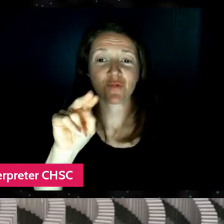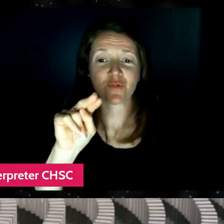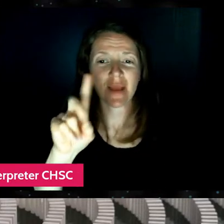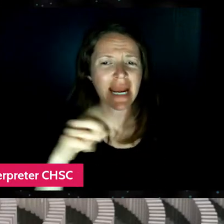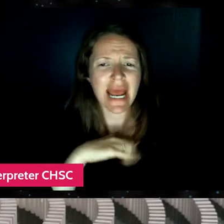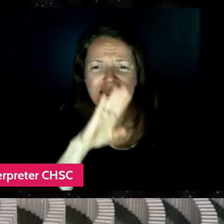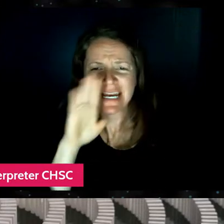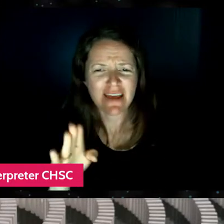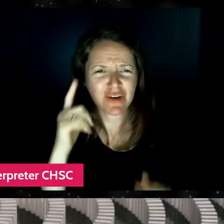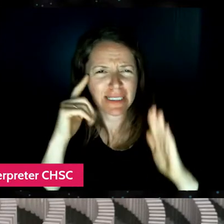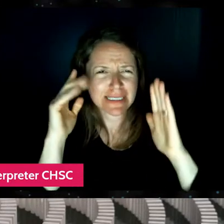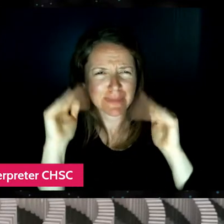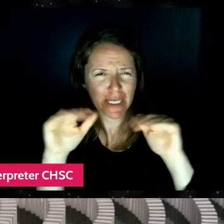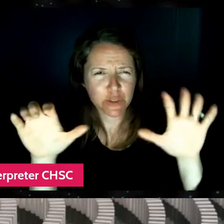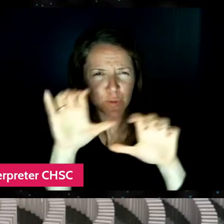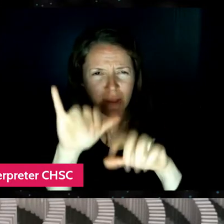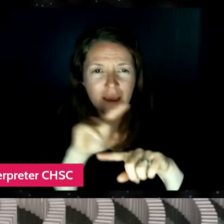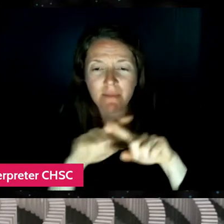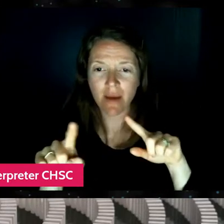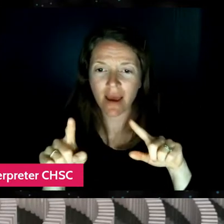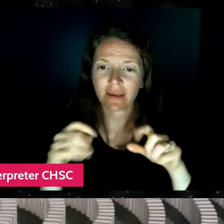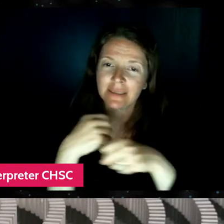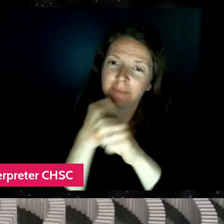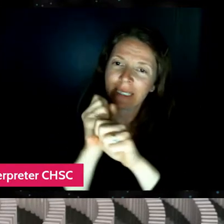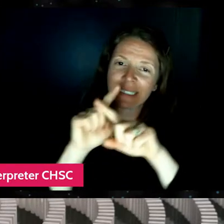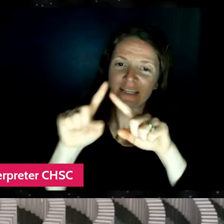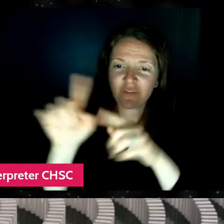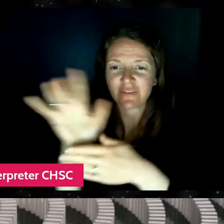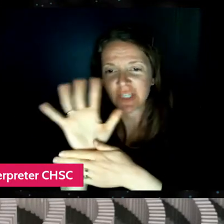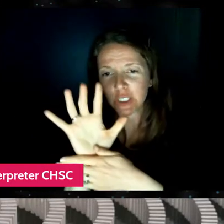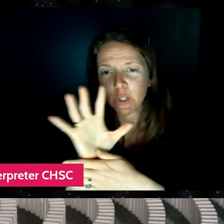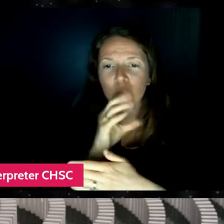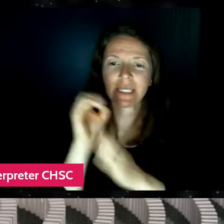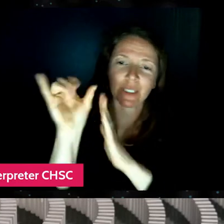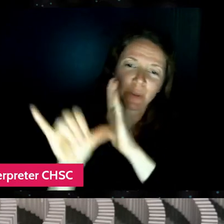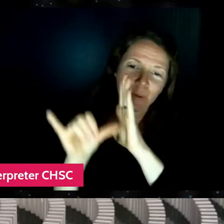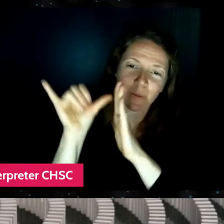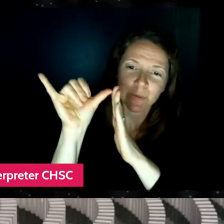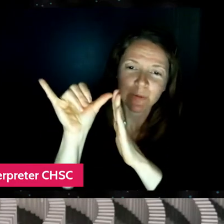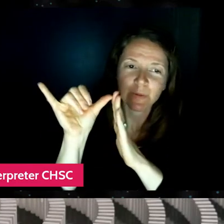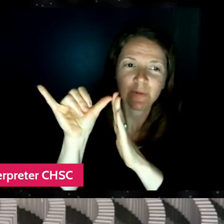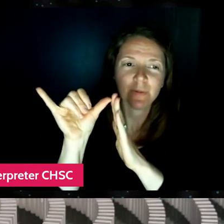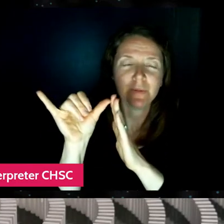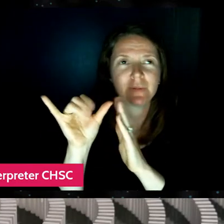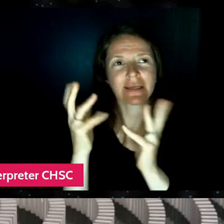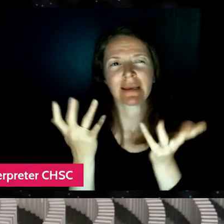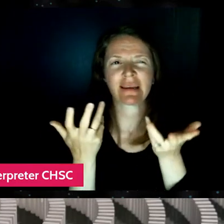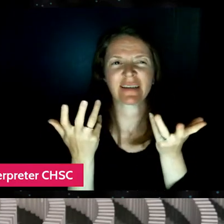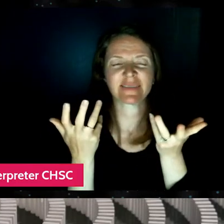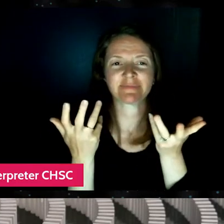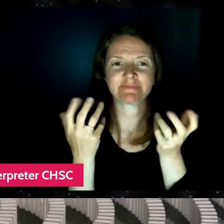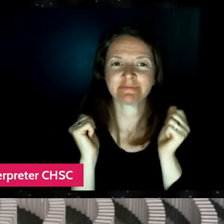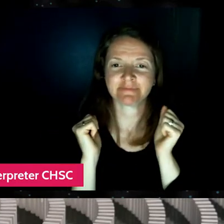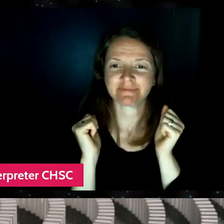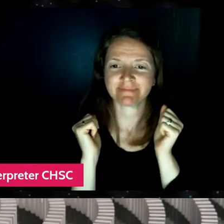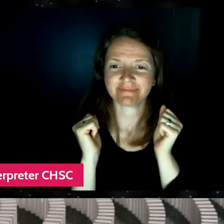but I just through making videos and YouTube, it kind of like, you get pushed into the sense of like,